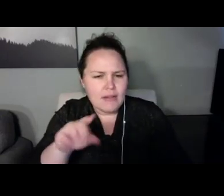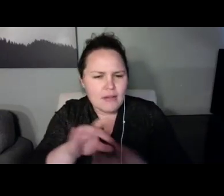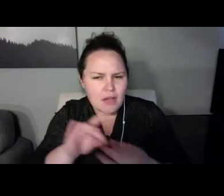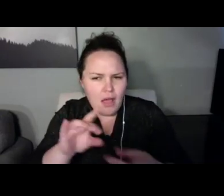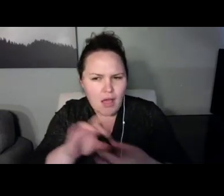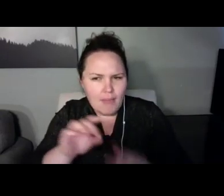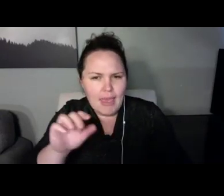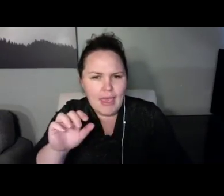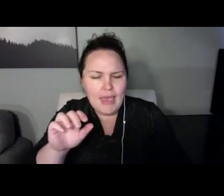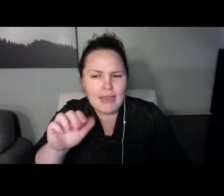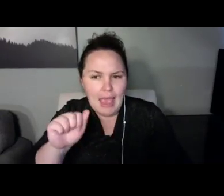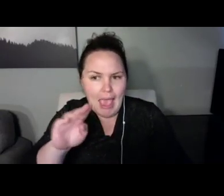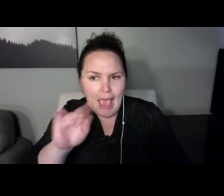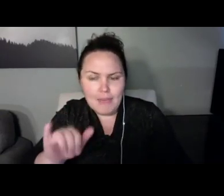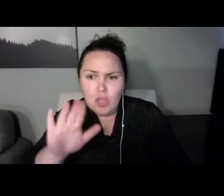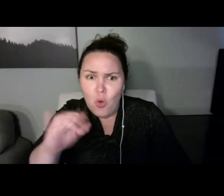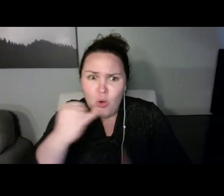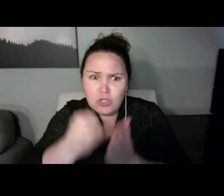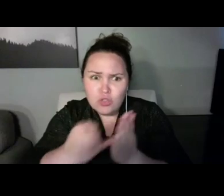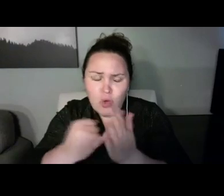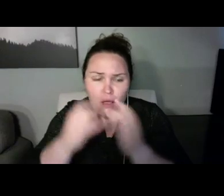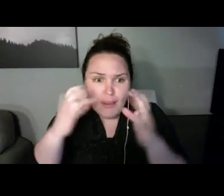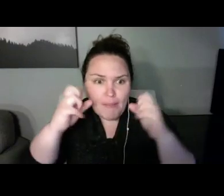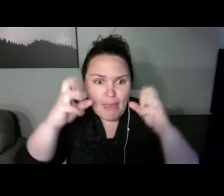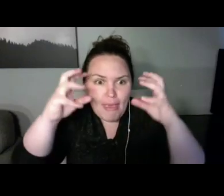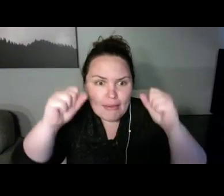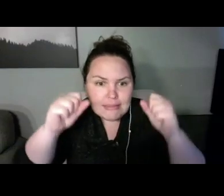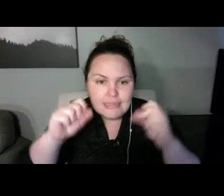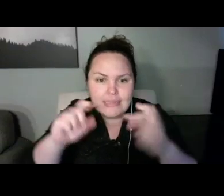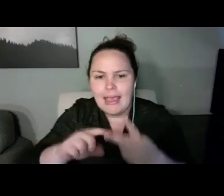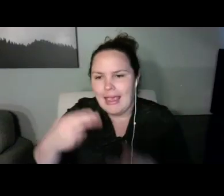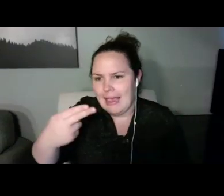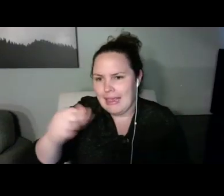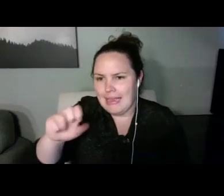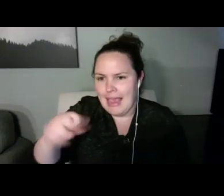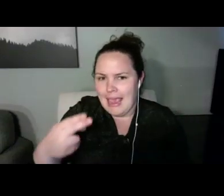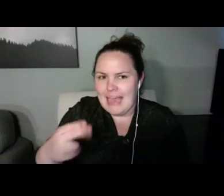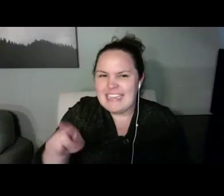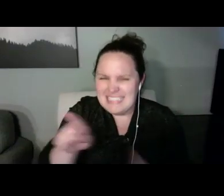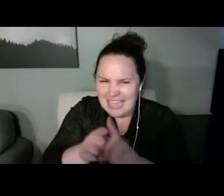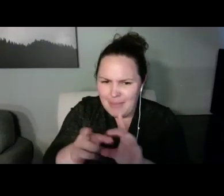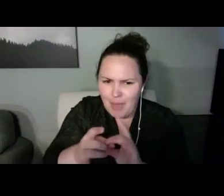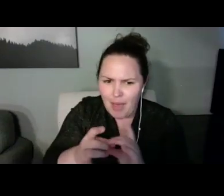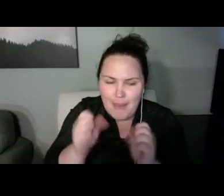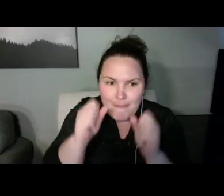That was a really cool story. I enjoyed hearing it.